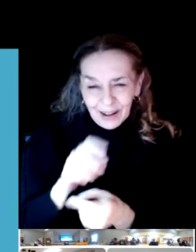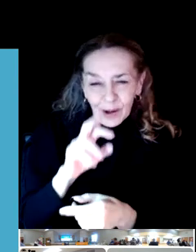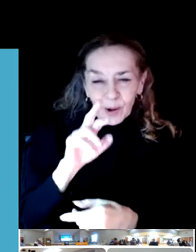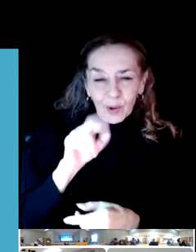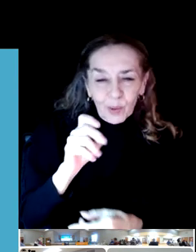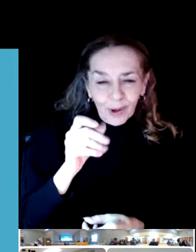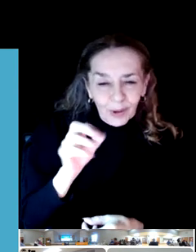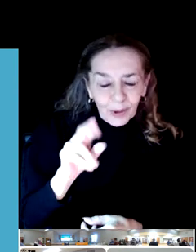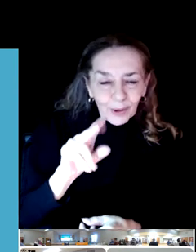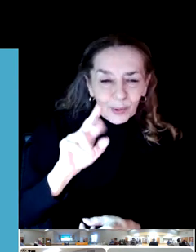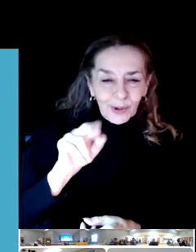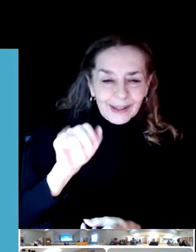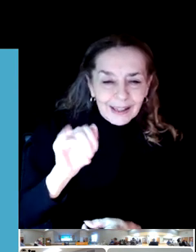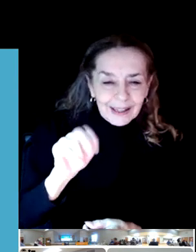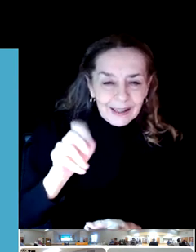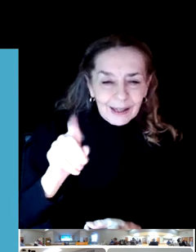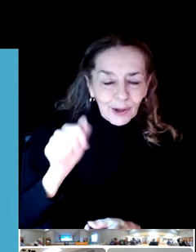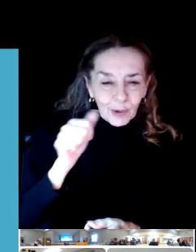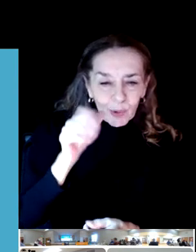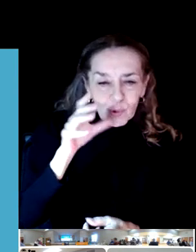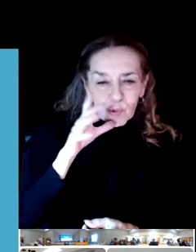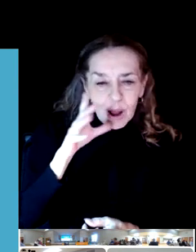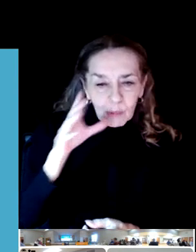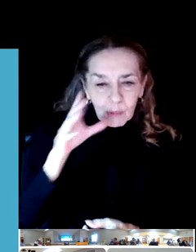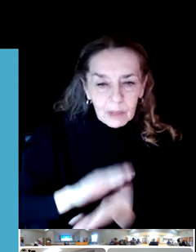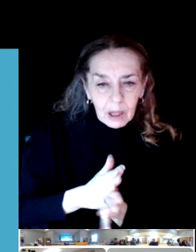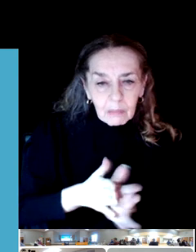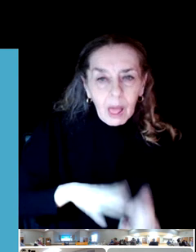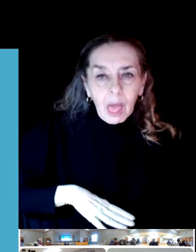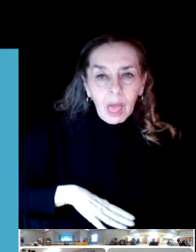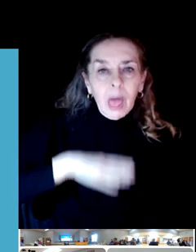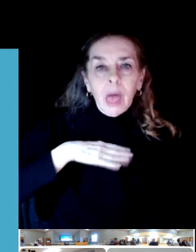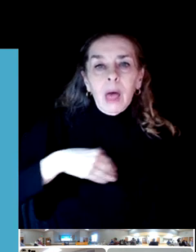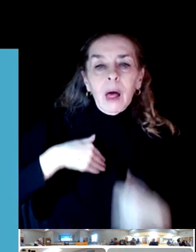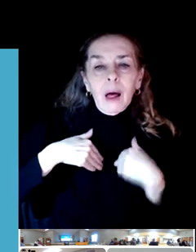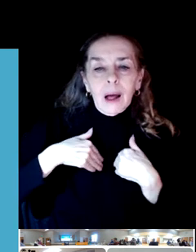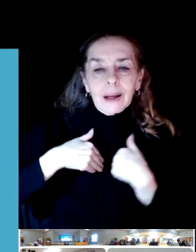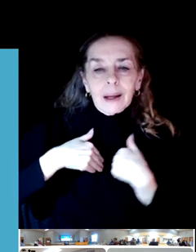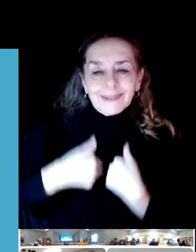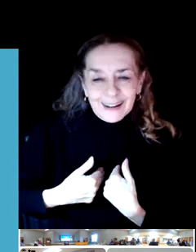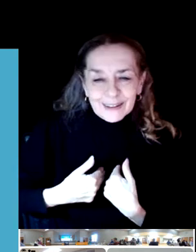So the roller rink will attract more people from out of the area.